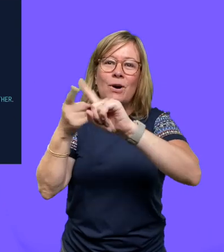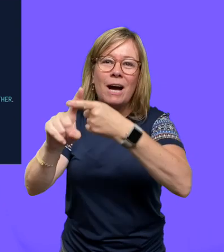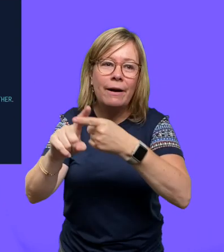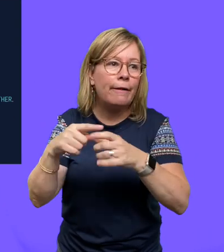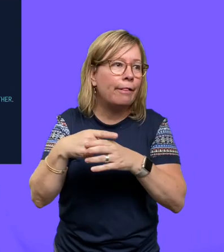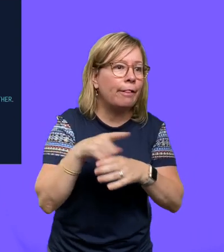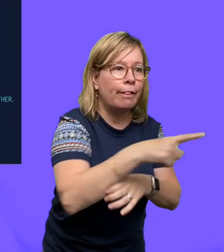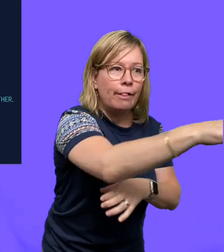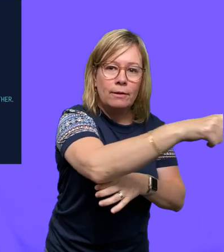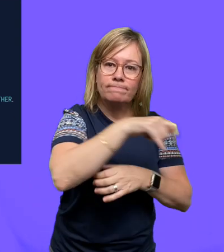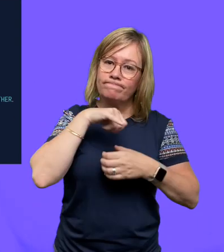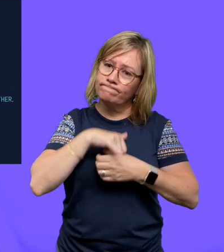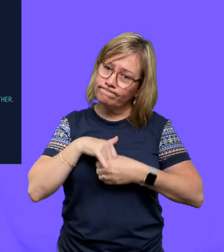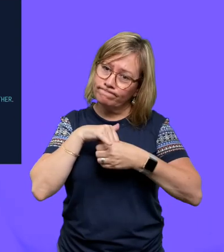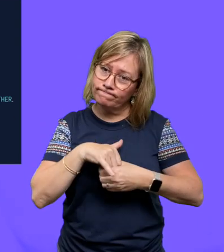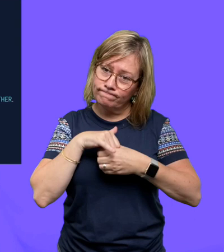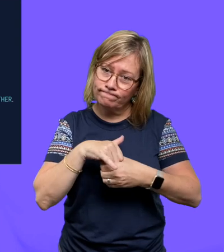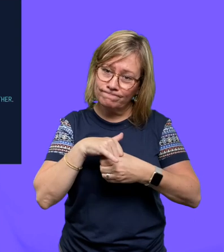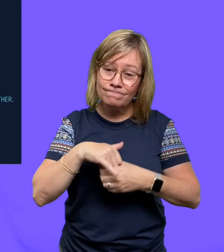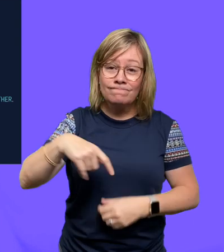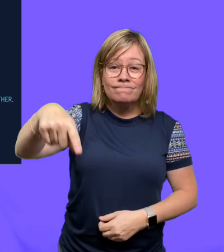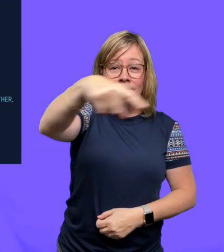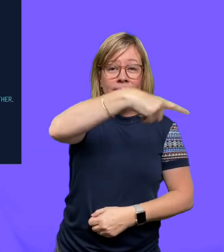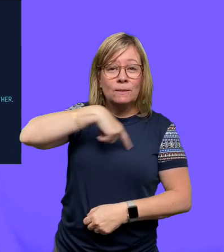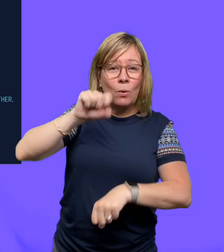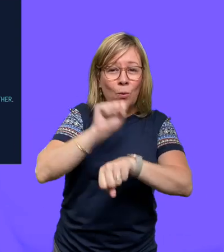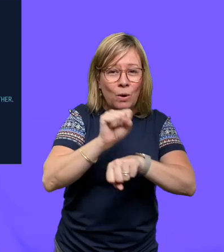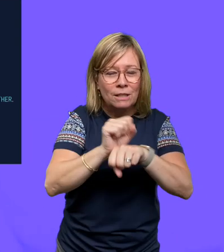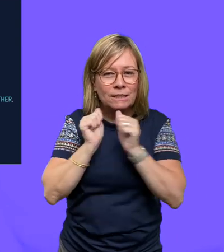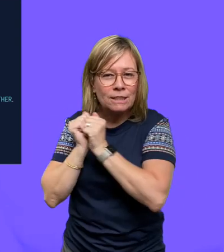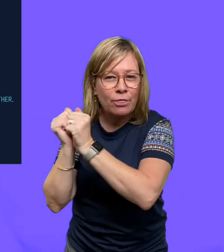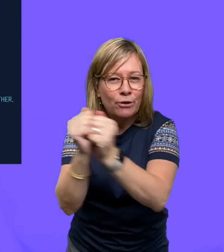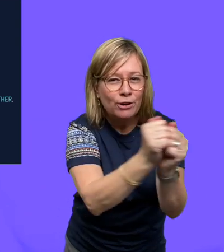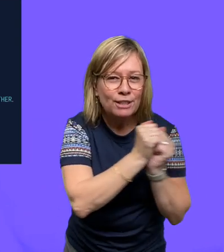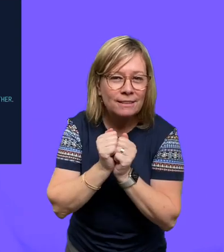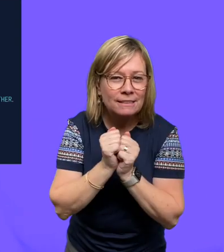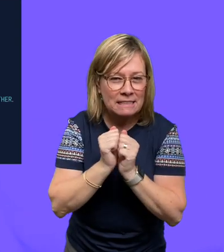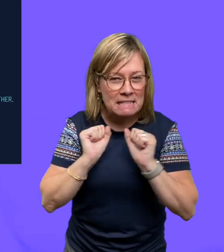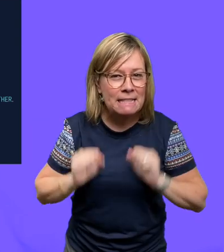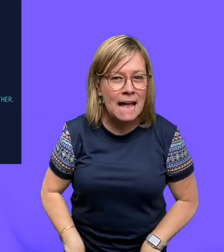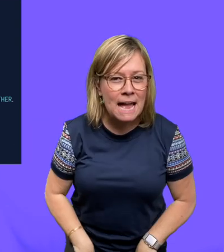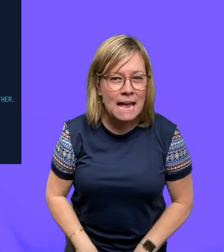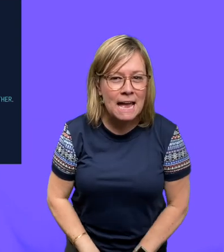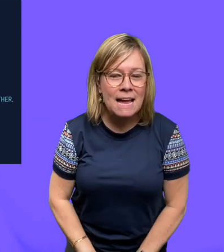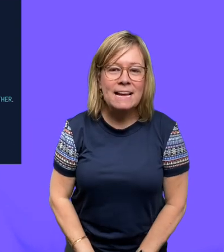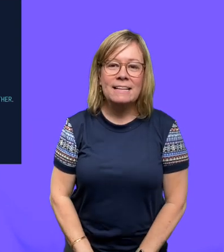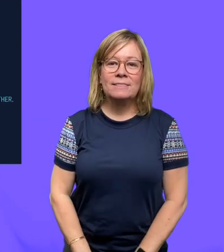or neighbors, but to remain at home. We all need to work together, and I know you can.